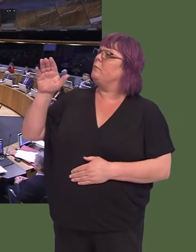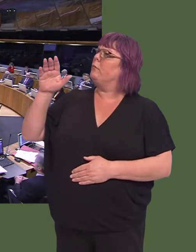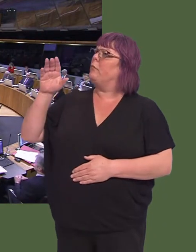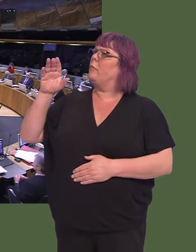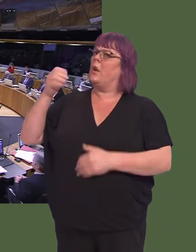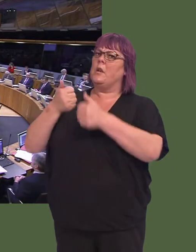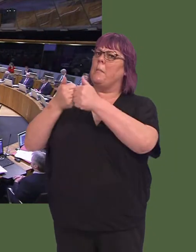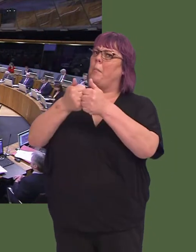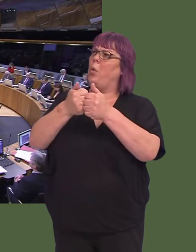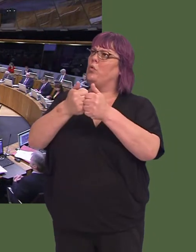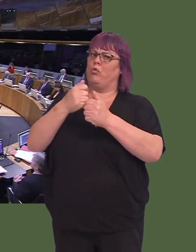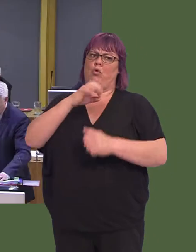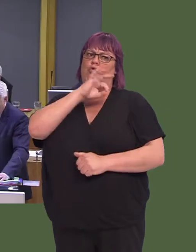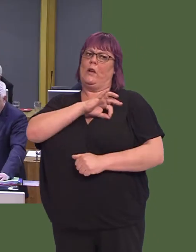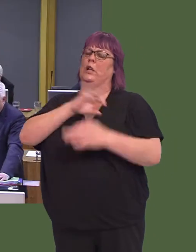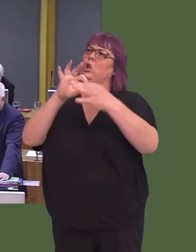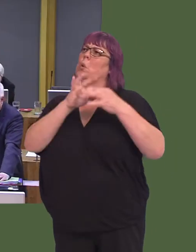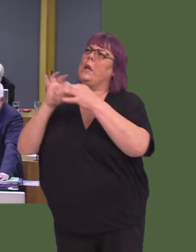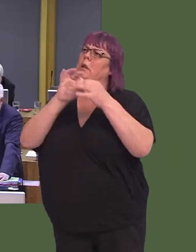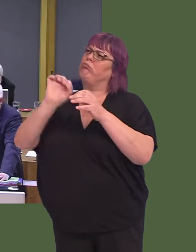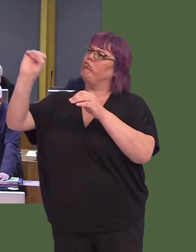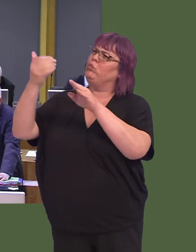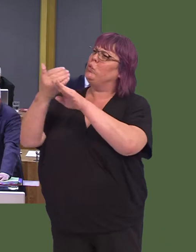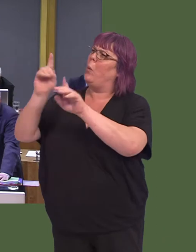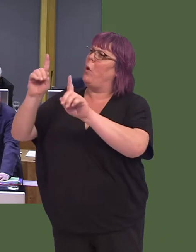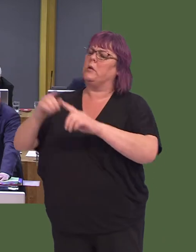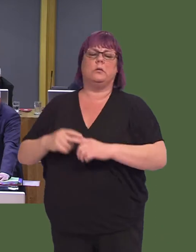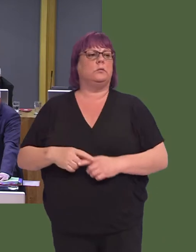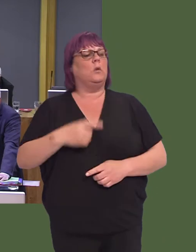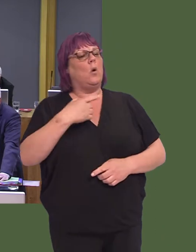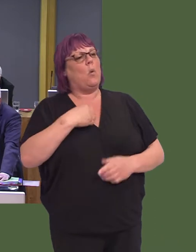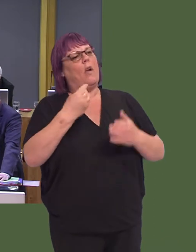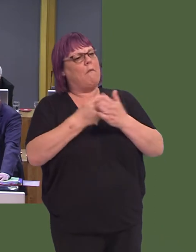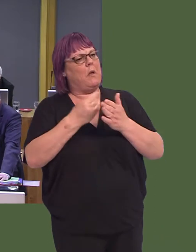What is the Welsh Government doing to support credit unions? OAQ52204 Carwyn Jones AM: Well, £844,000 is in